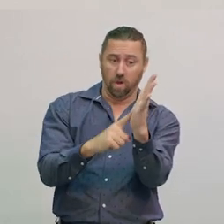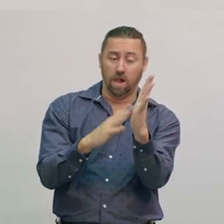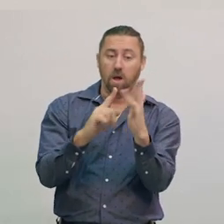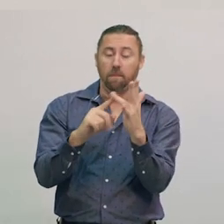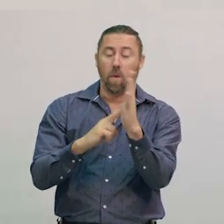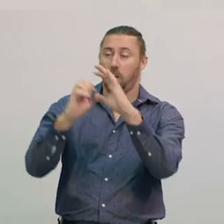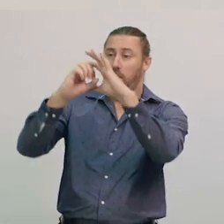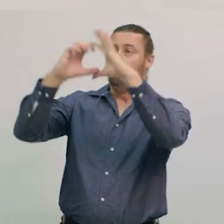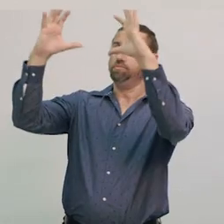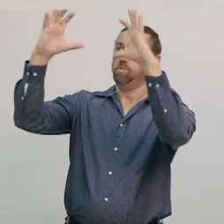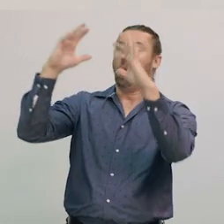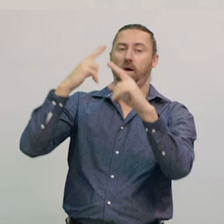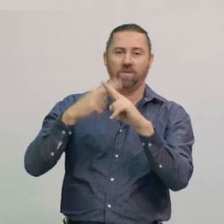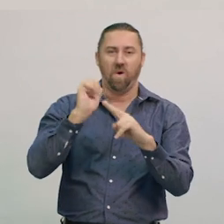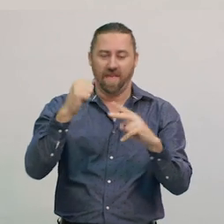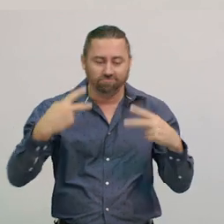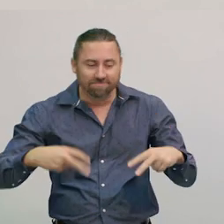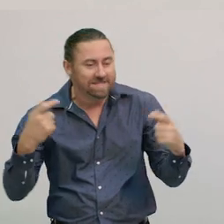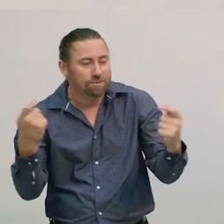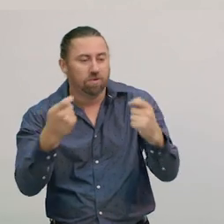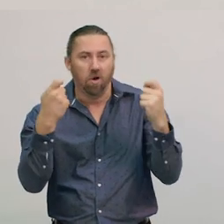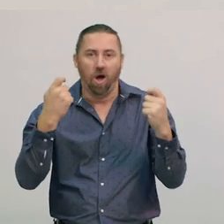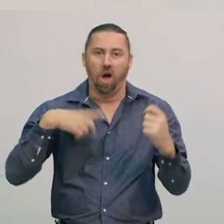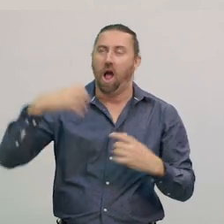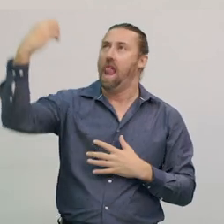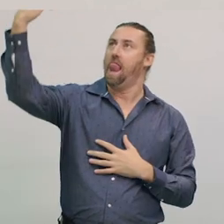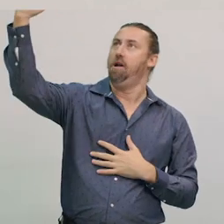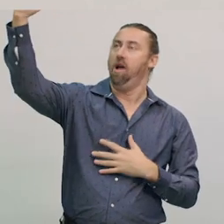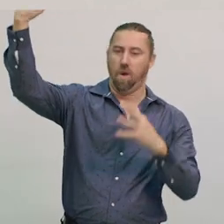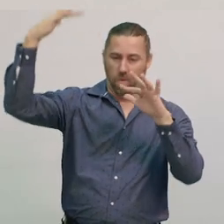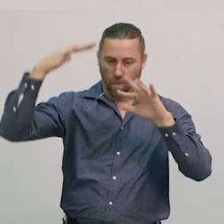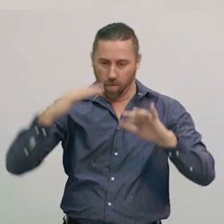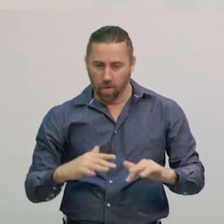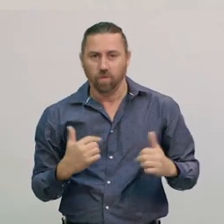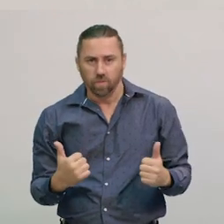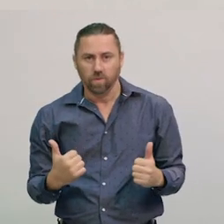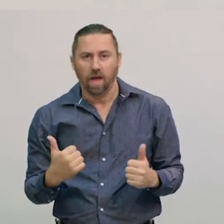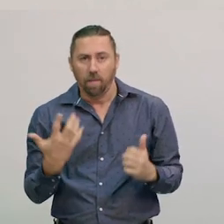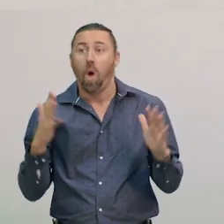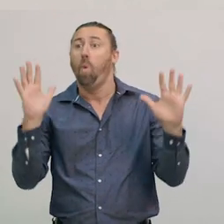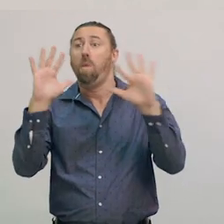because there is maximum light for night-time celebrations, and, generally, the weather is calmer.